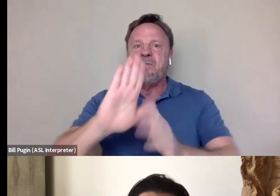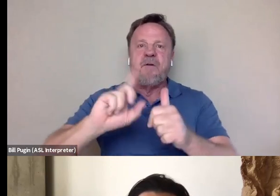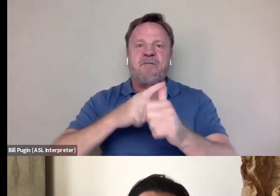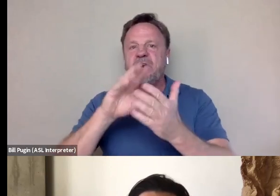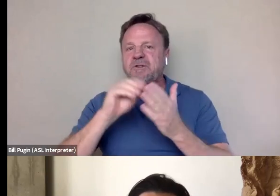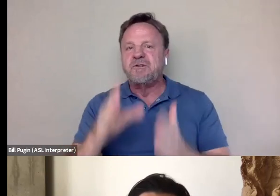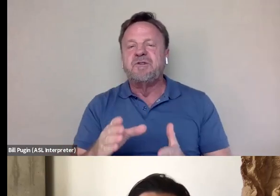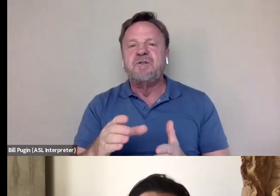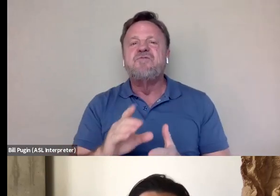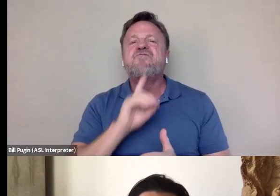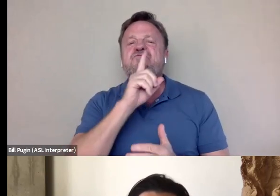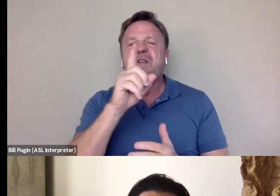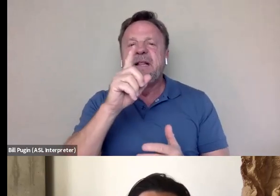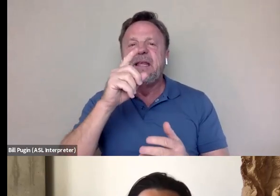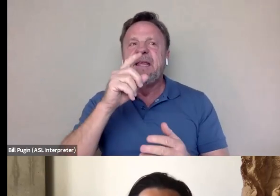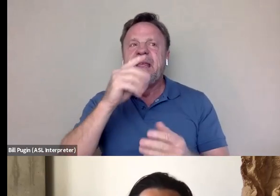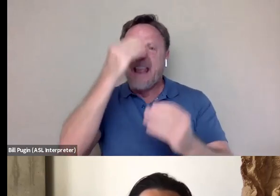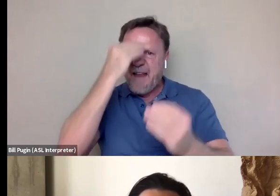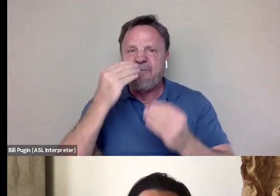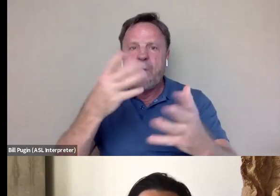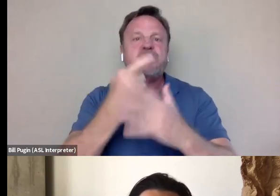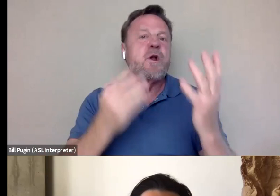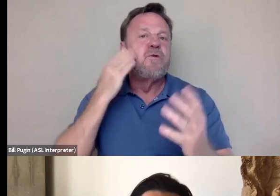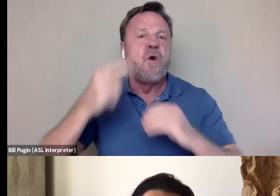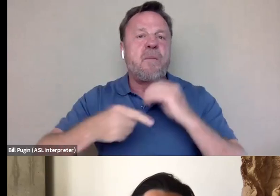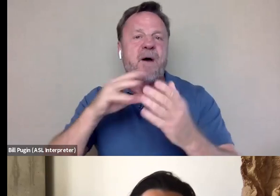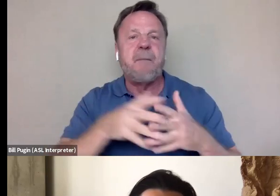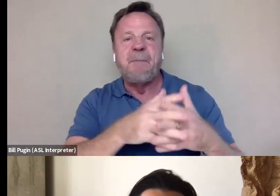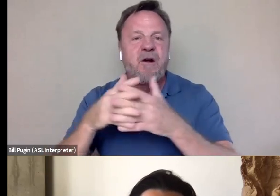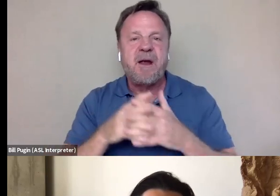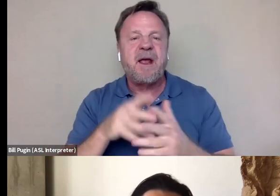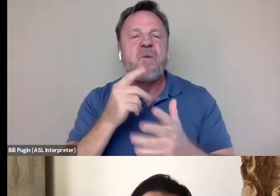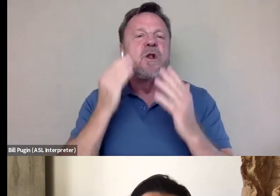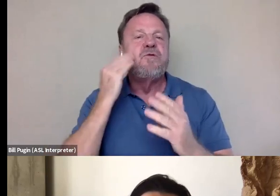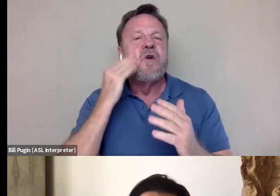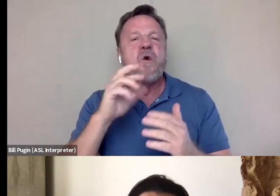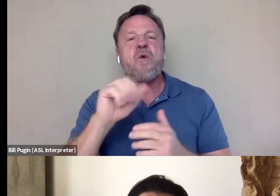really informs what you know of America and what, you know, sort of race relations in so many ways.